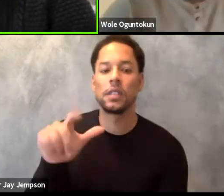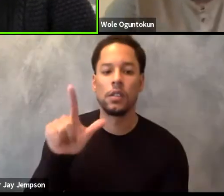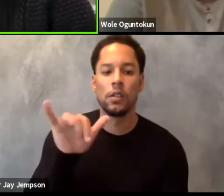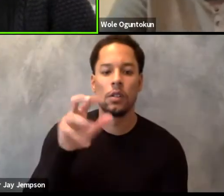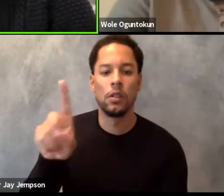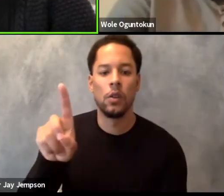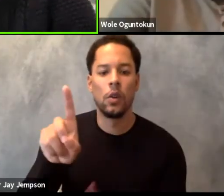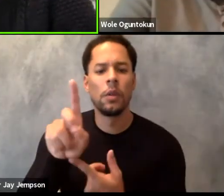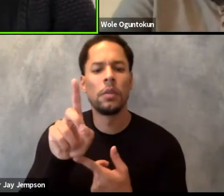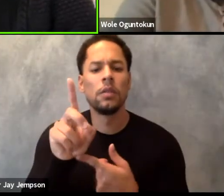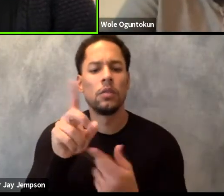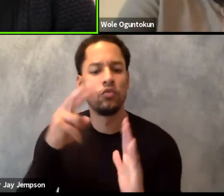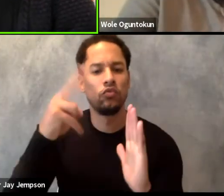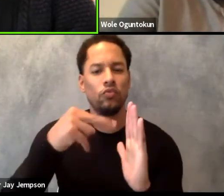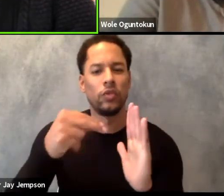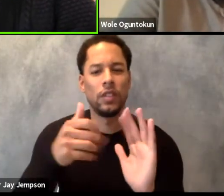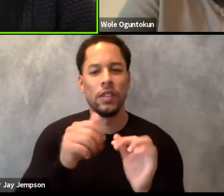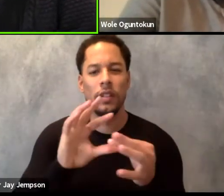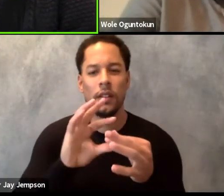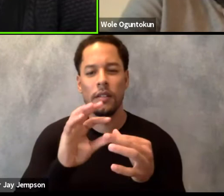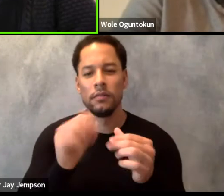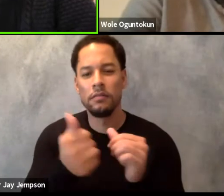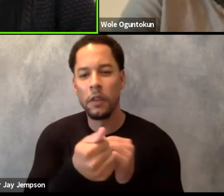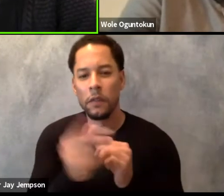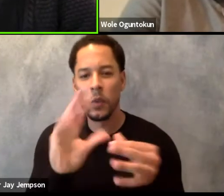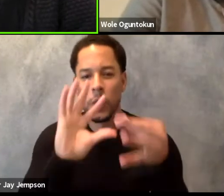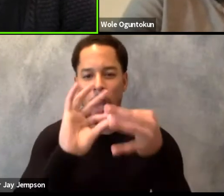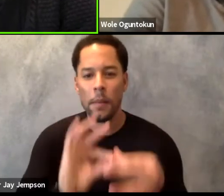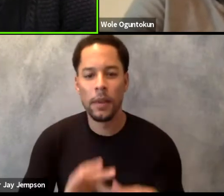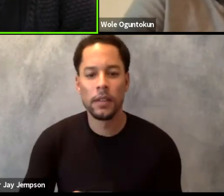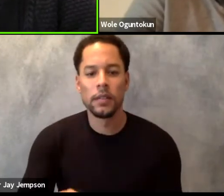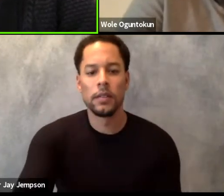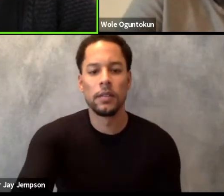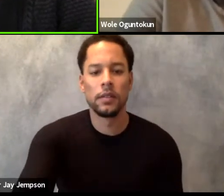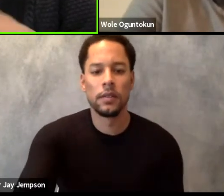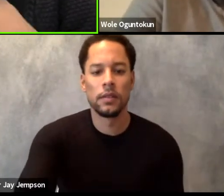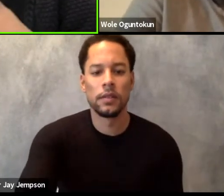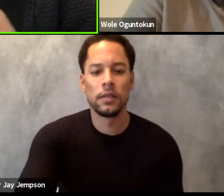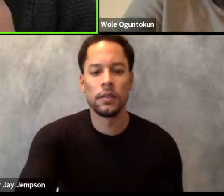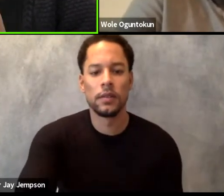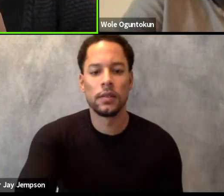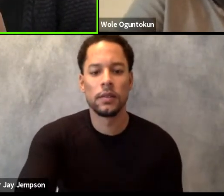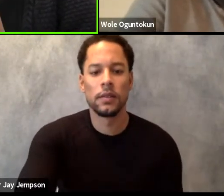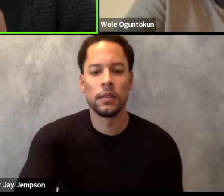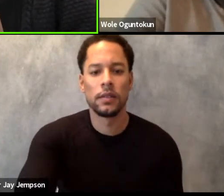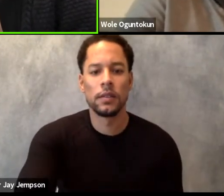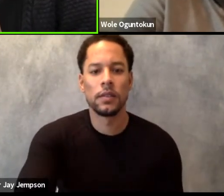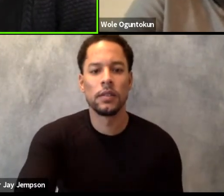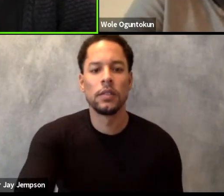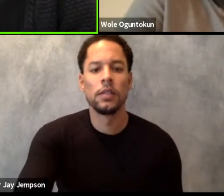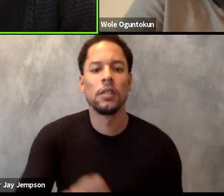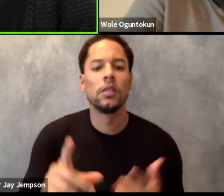and then hopefully again the three of you listening, what ideas come out for you just respond to them.